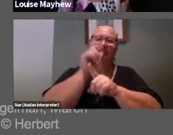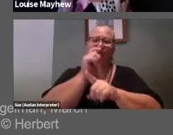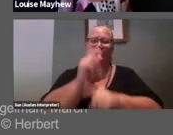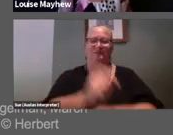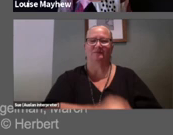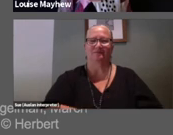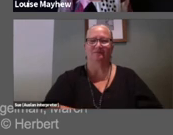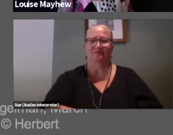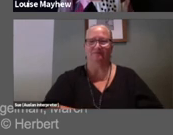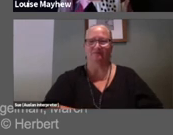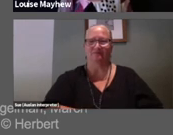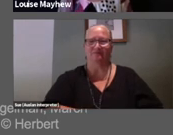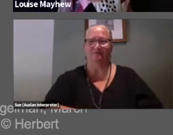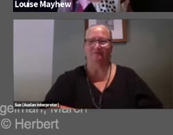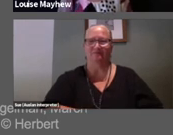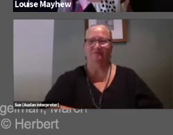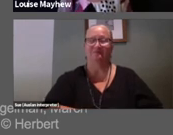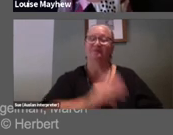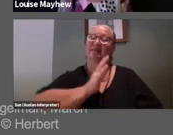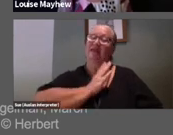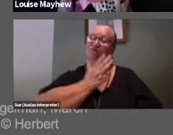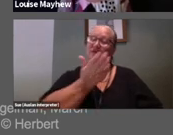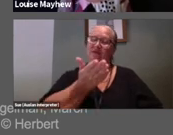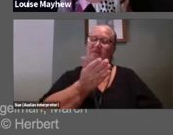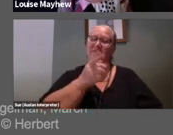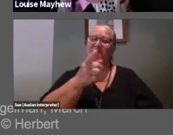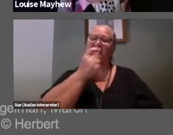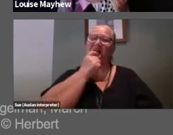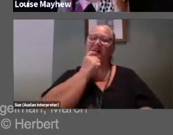Interestingly, a little art world Coincidence,